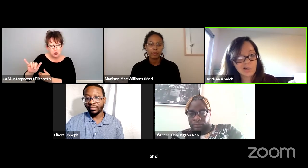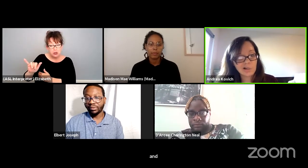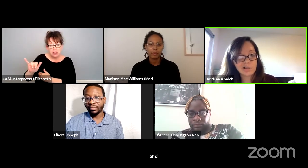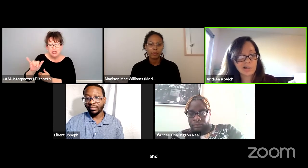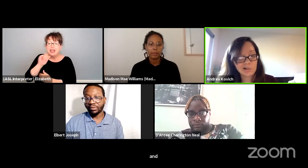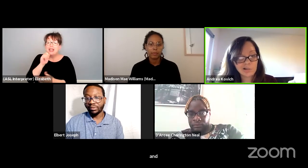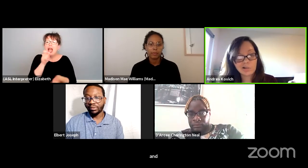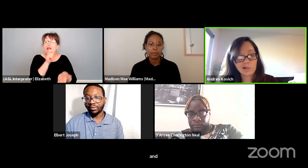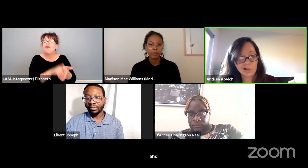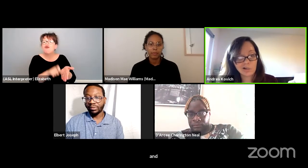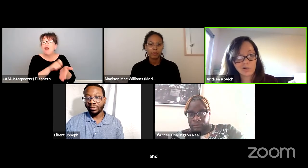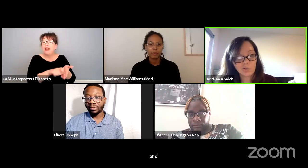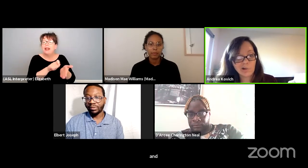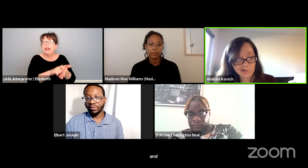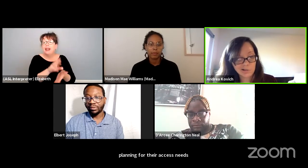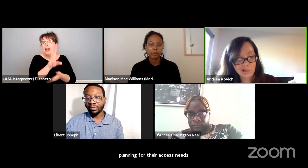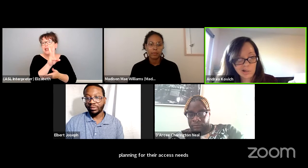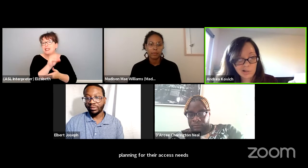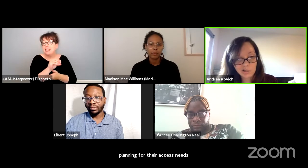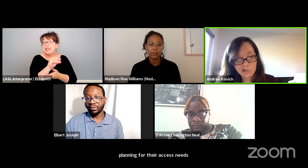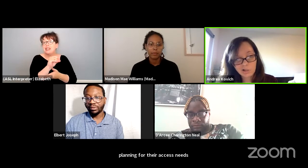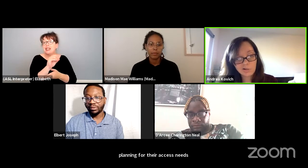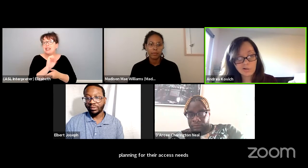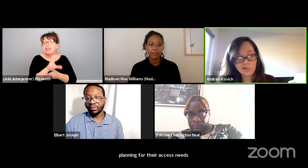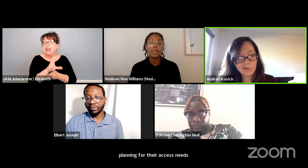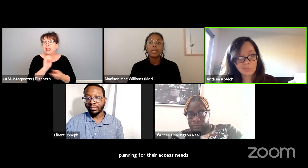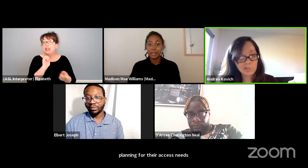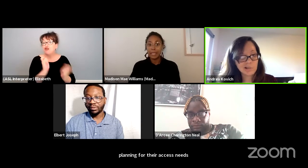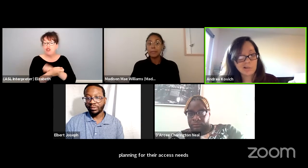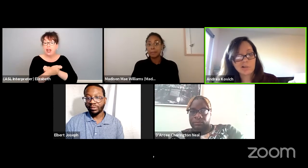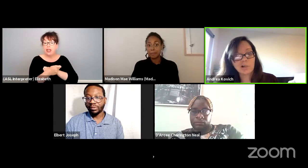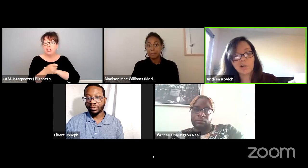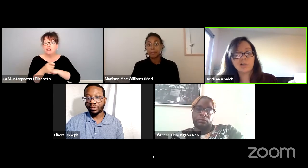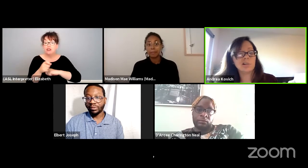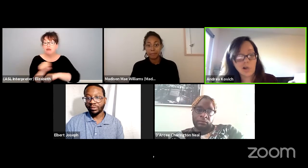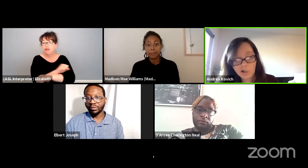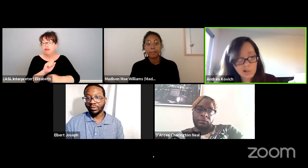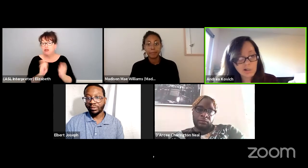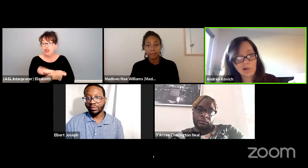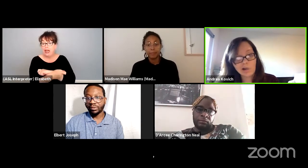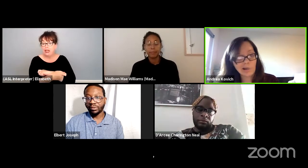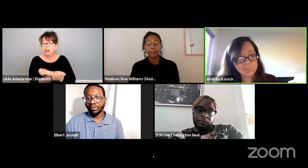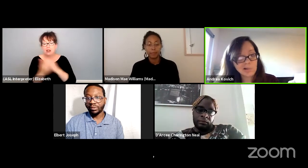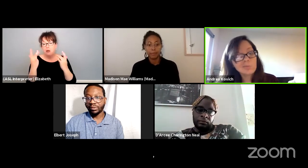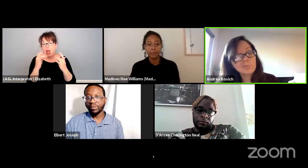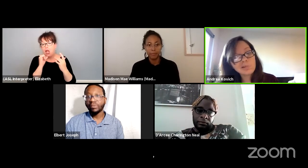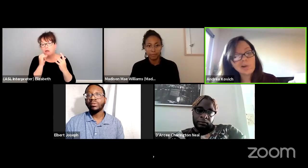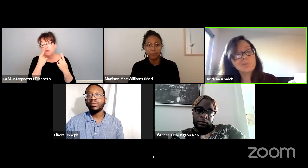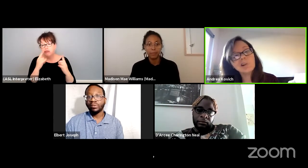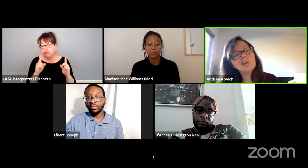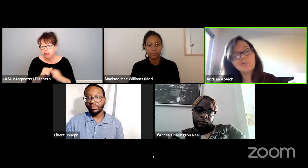a 60 second quick change because that's not gonna happen properly